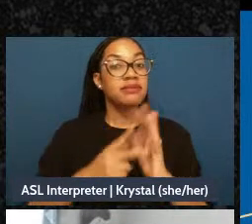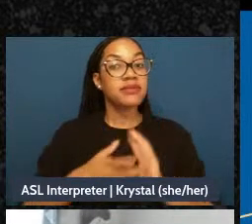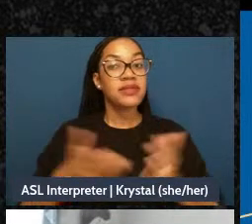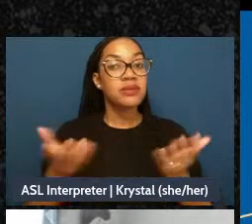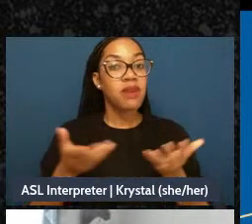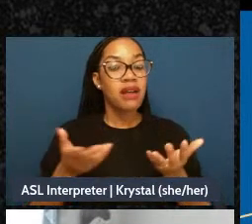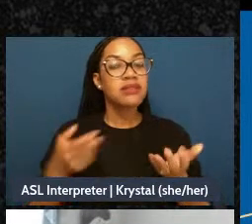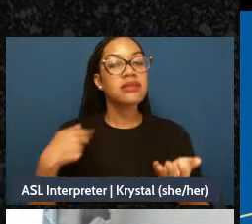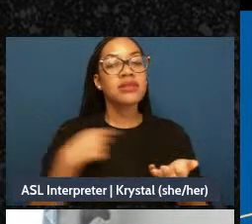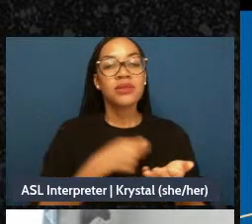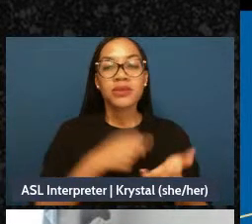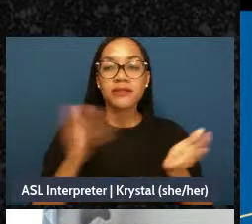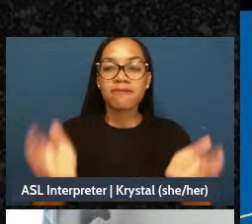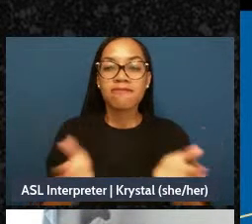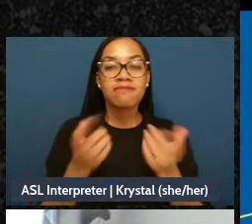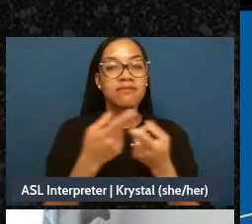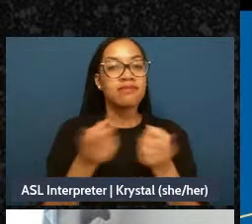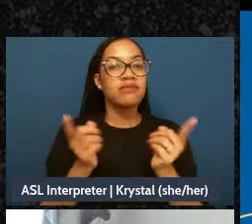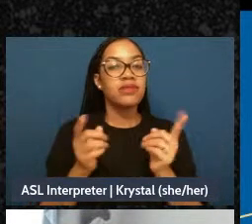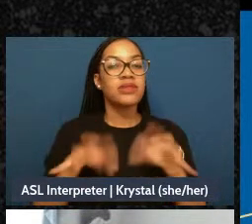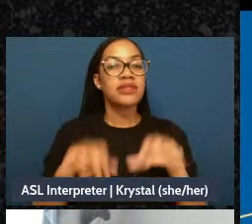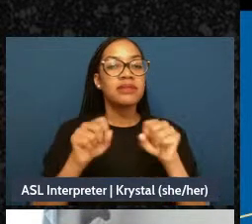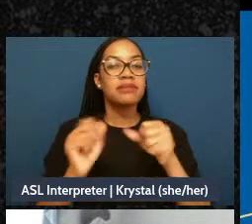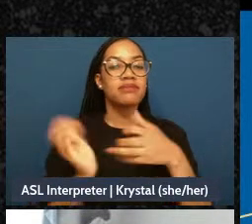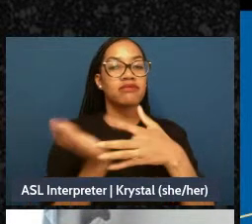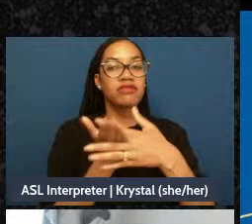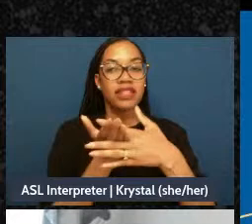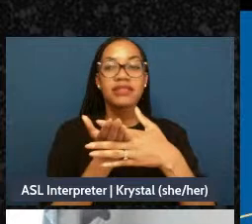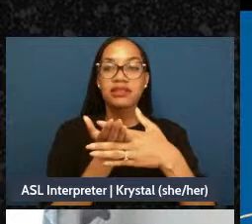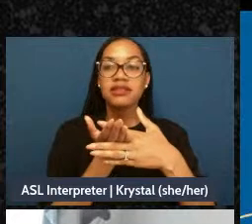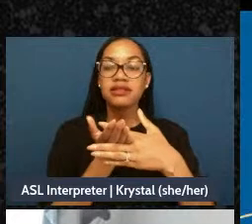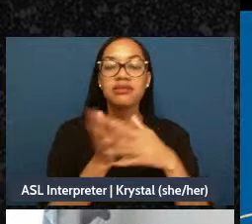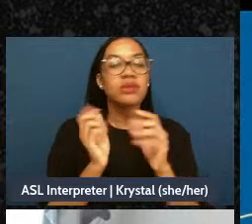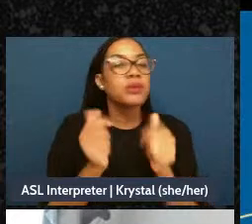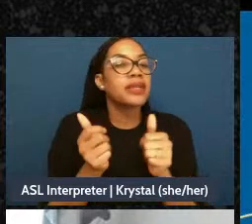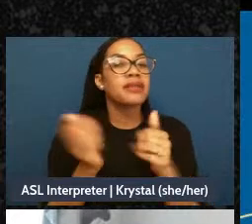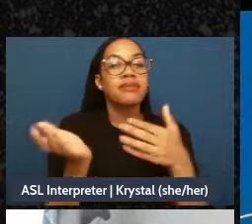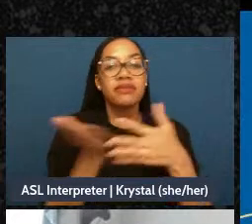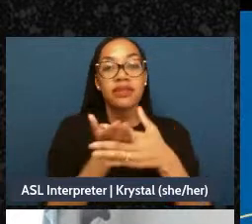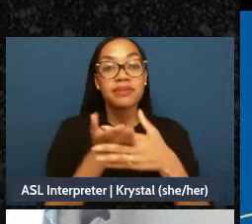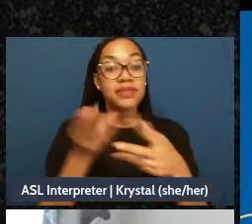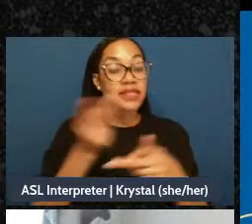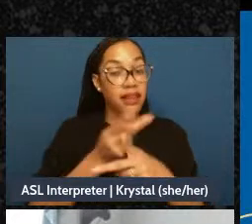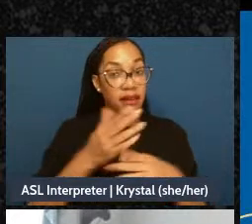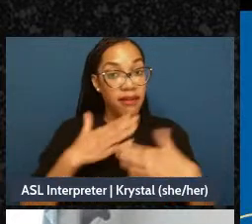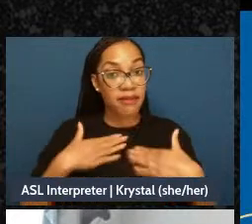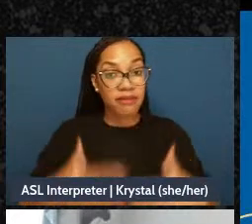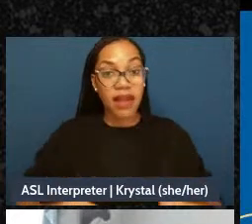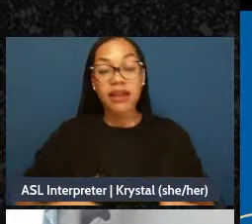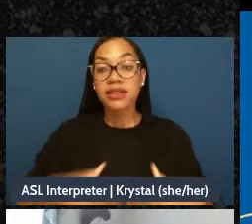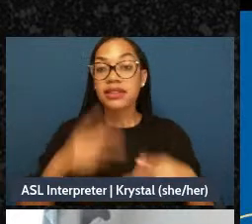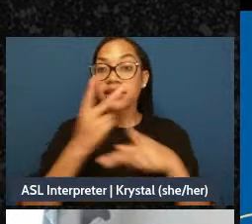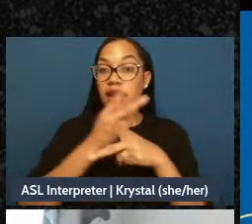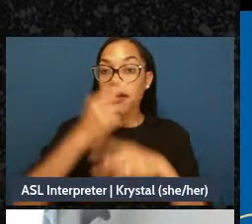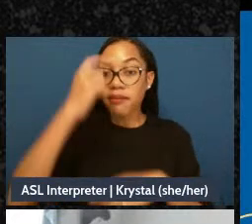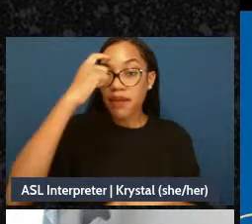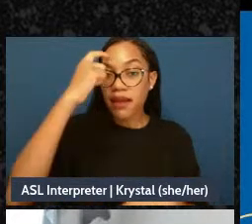you to take a quick break with us and take care of your body minds as you see fit. Go have a stretch,